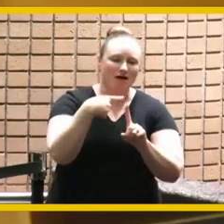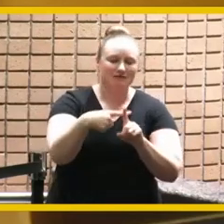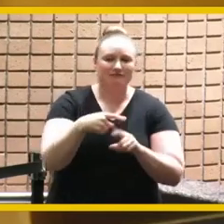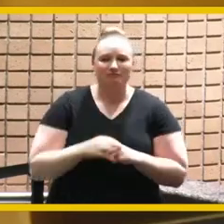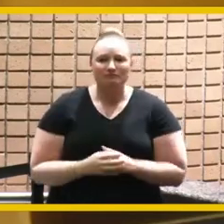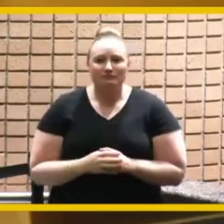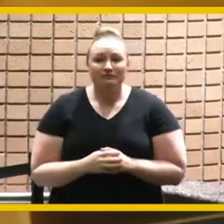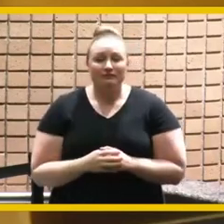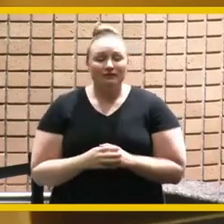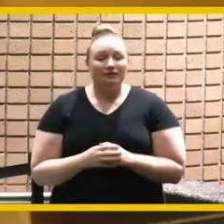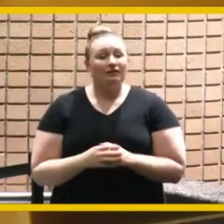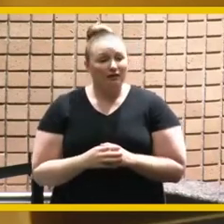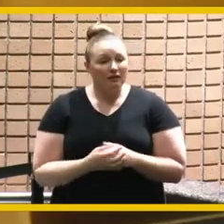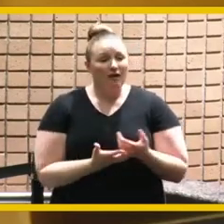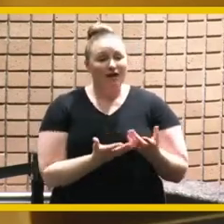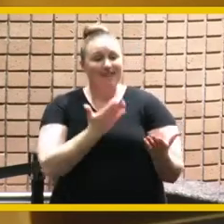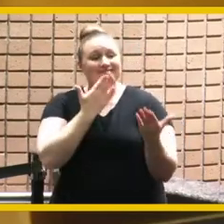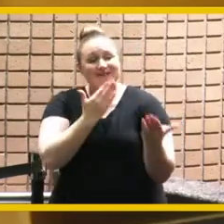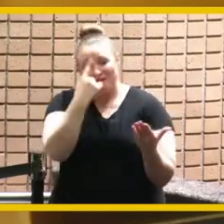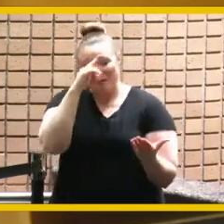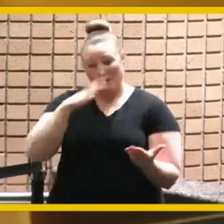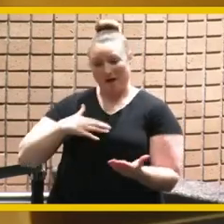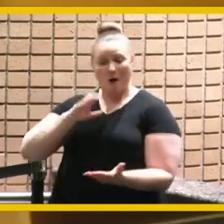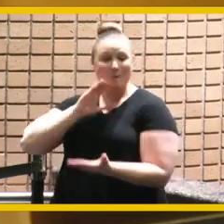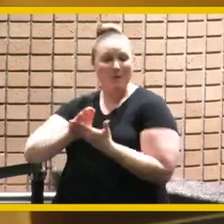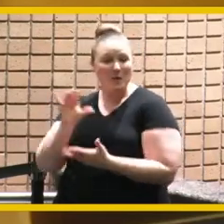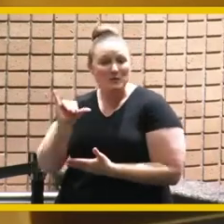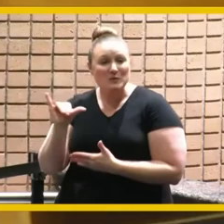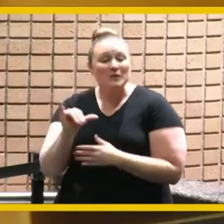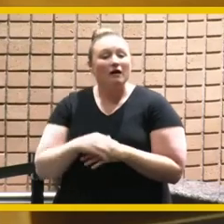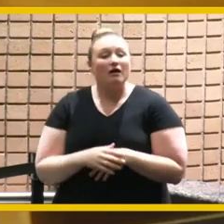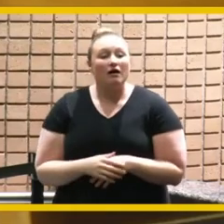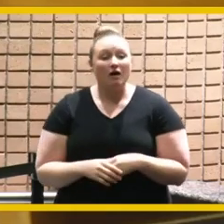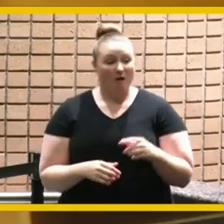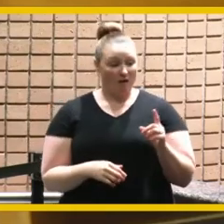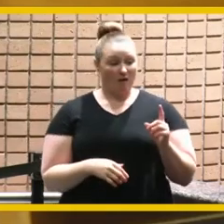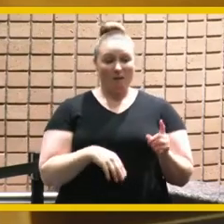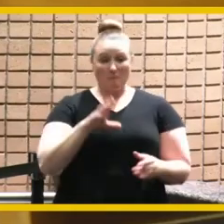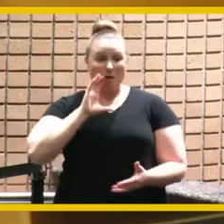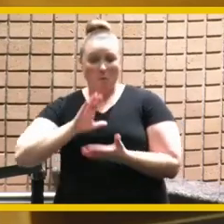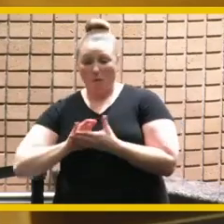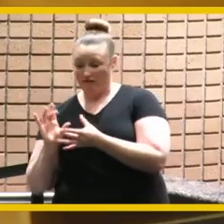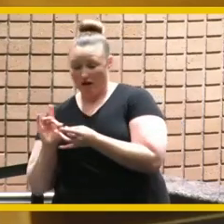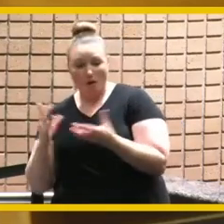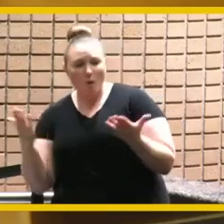thank you for my wife she says one of the things she's amazed about you is you may not see her for